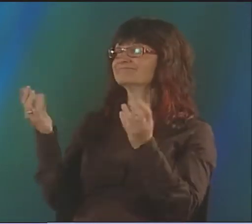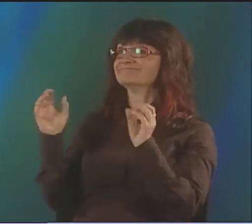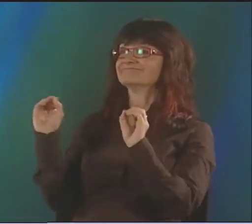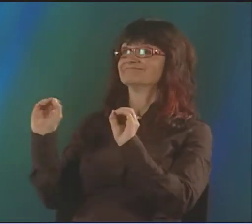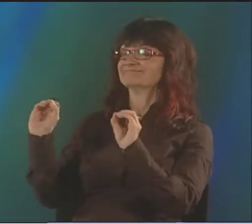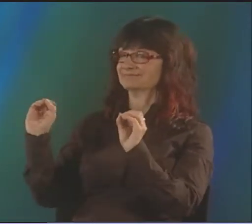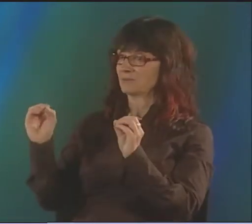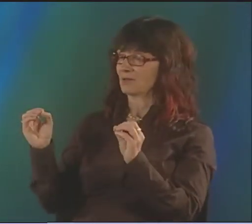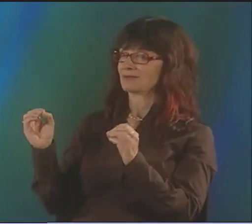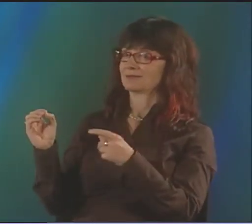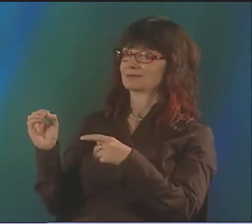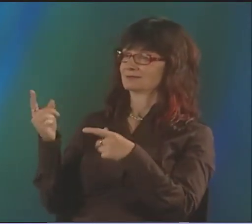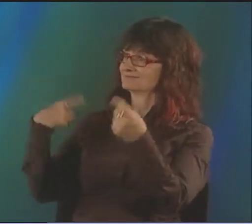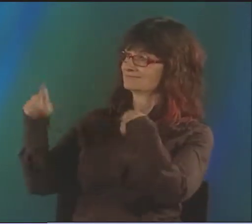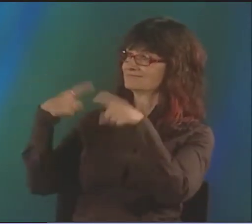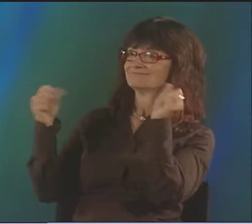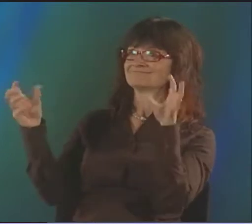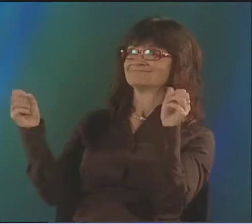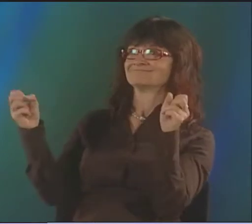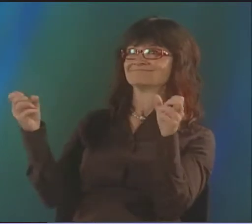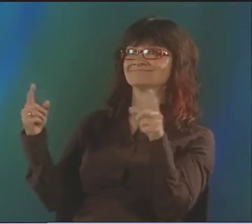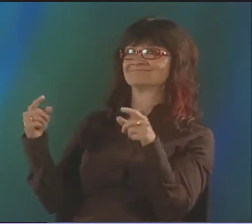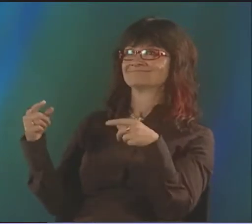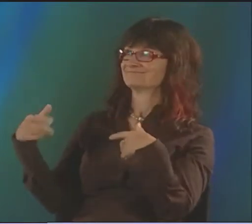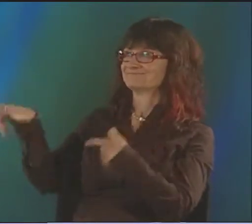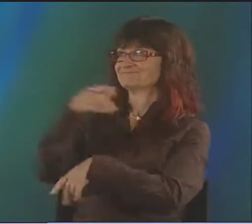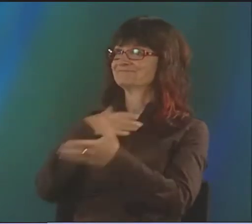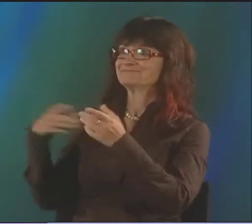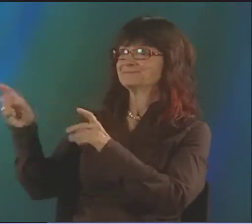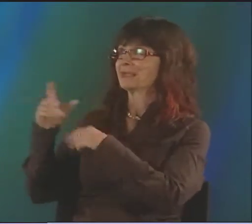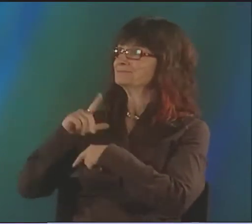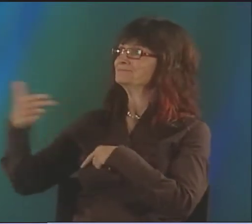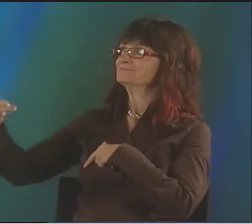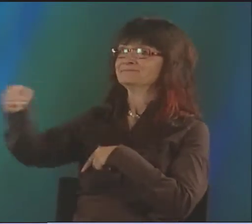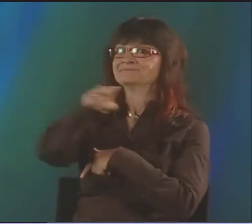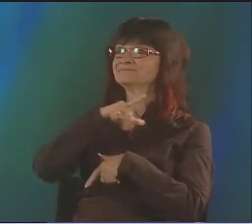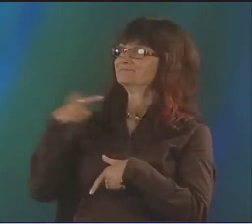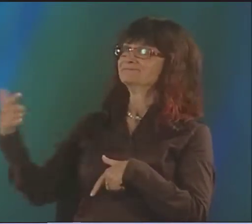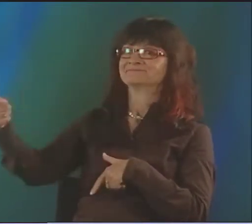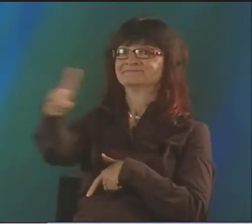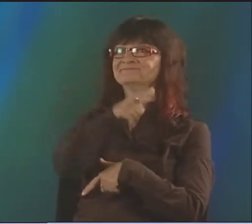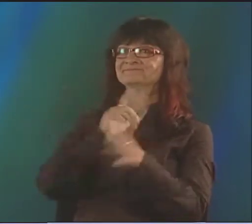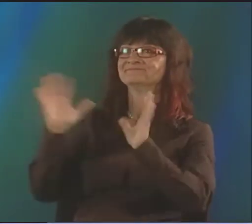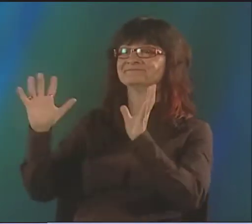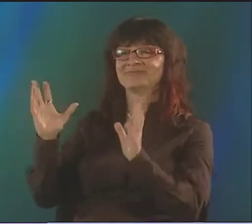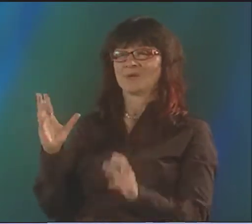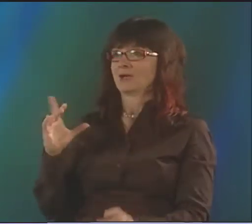THERE WASN'T TV AROUND. WE JUST SIGNED. WE TOOK TURNS ALL THE TIME